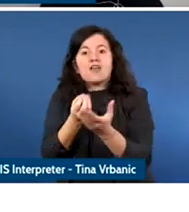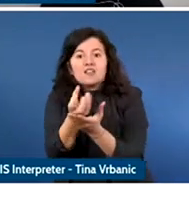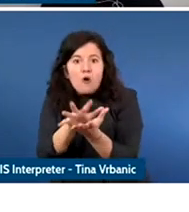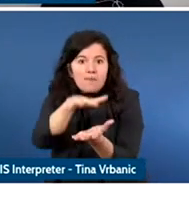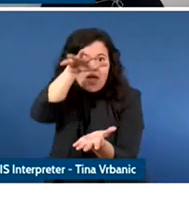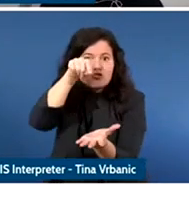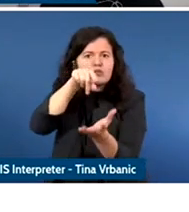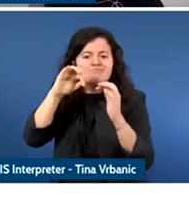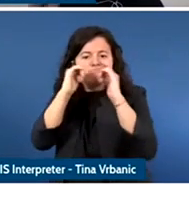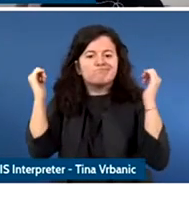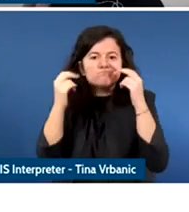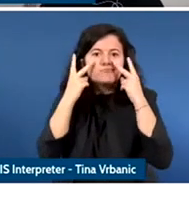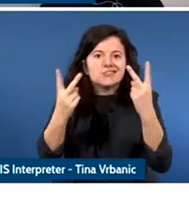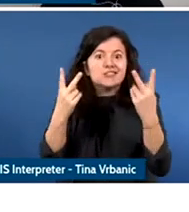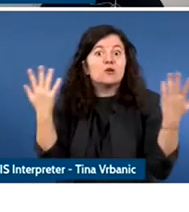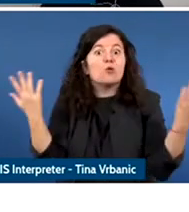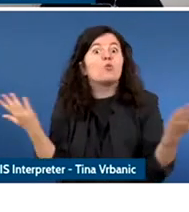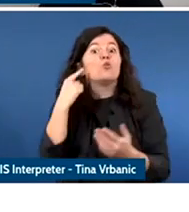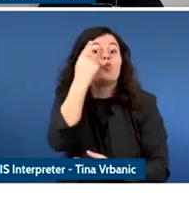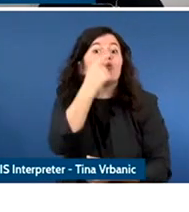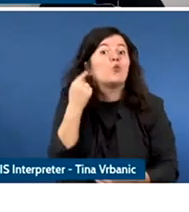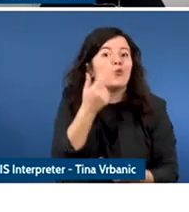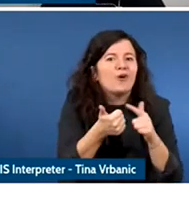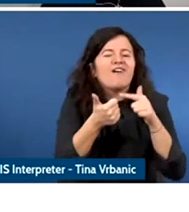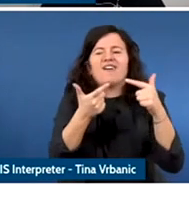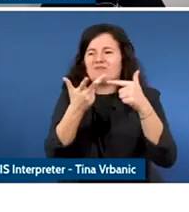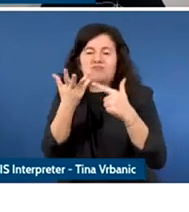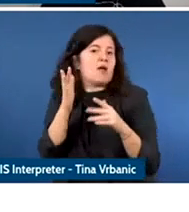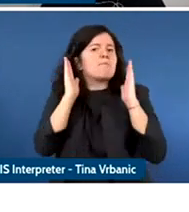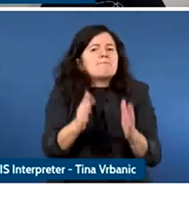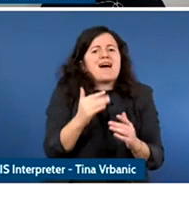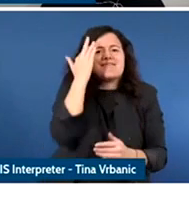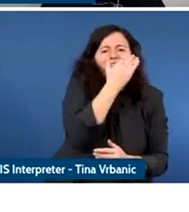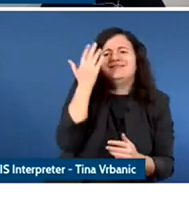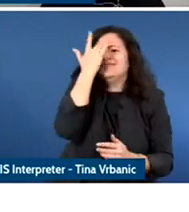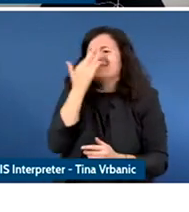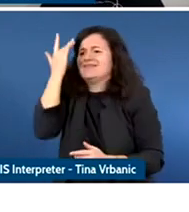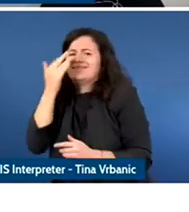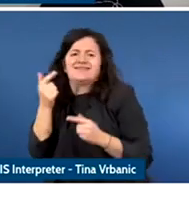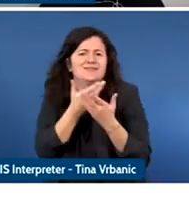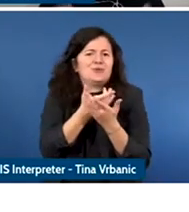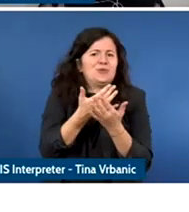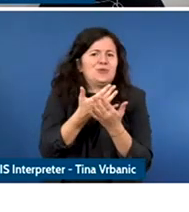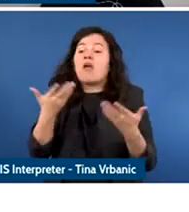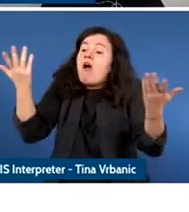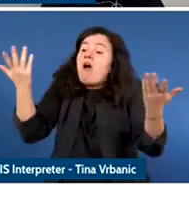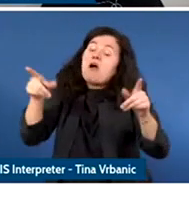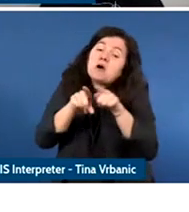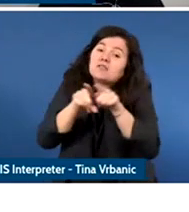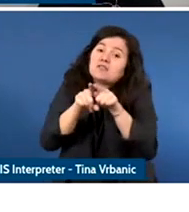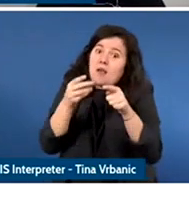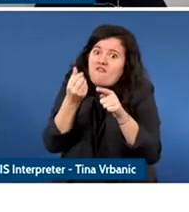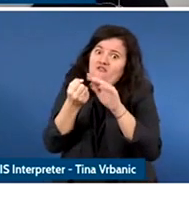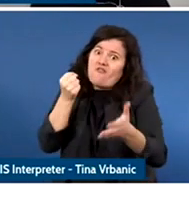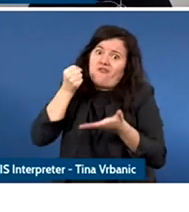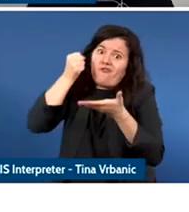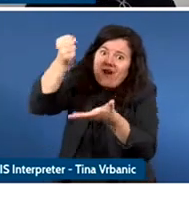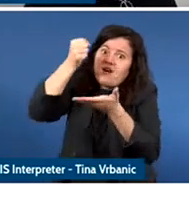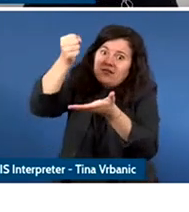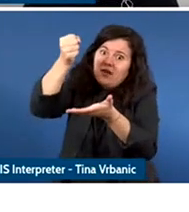in which of course, if becomes increasingly challenging to find funding for the kind of youth and technology research I'm talking about here.